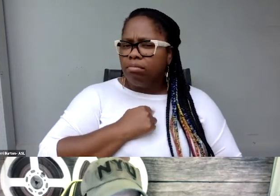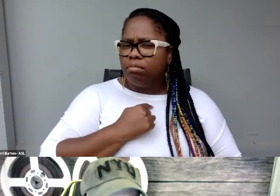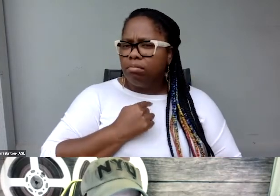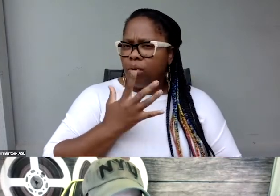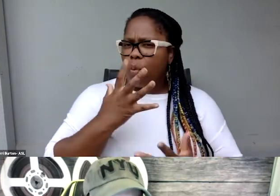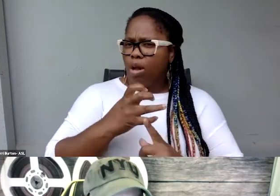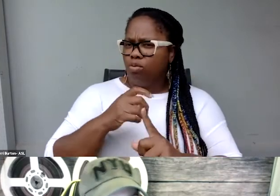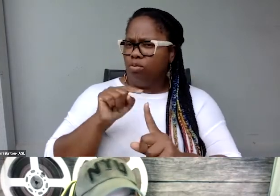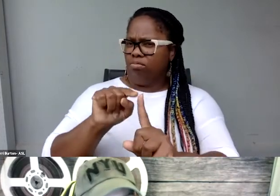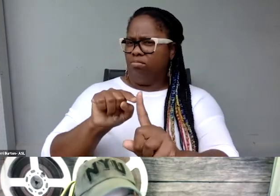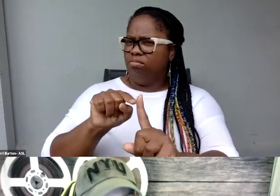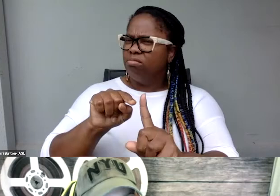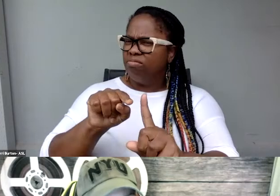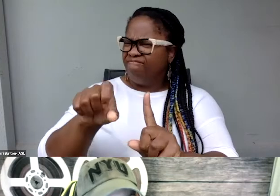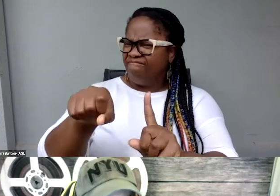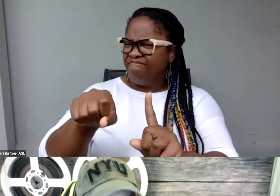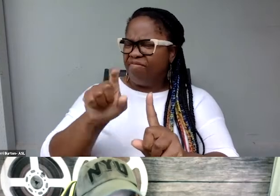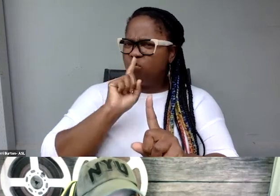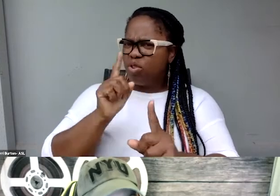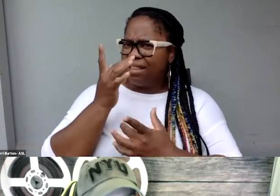that's really interesting that in some context,